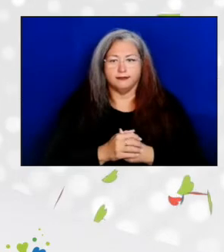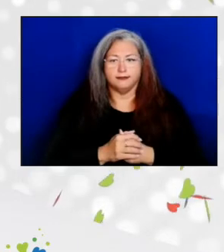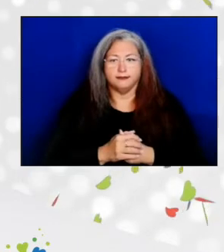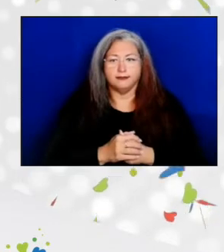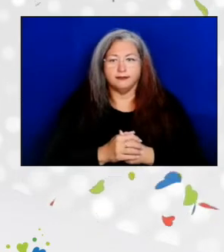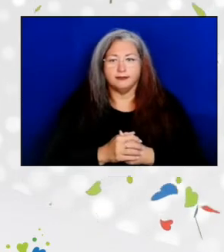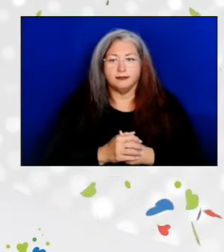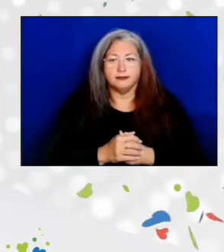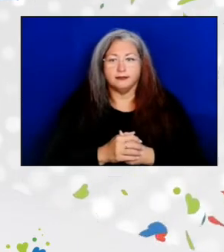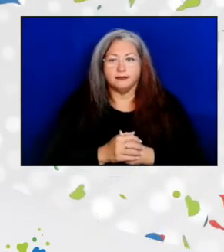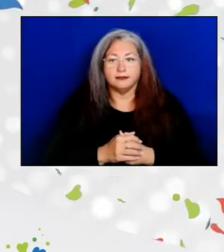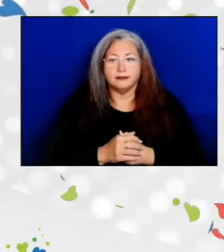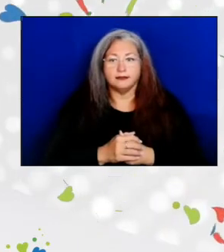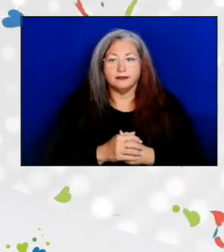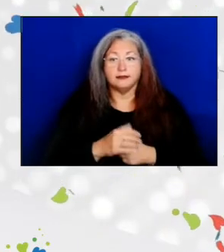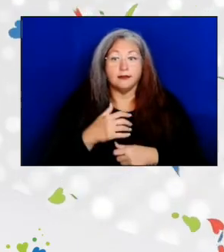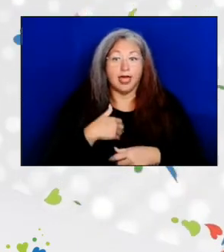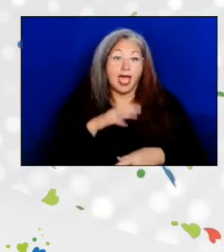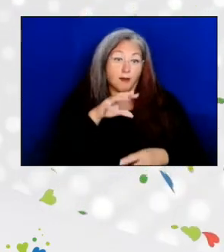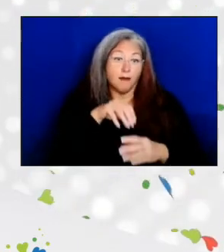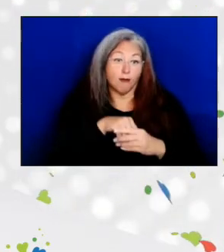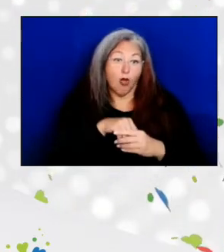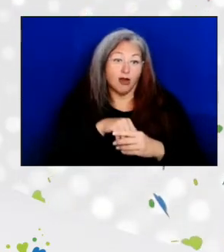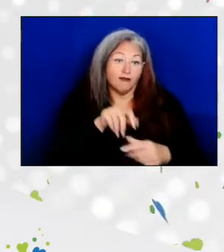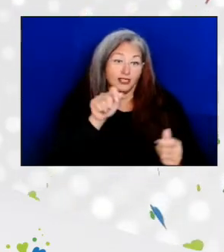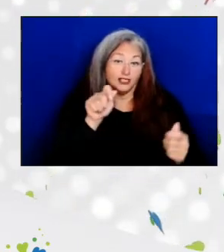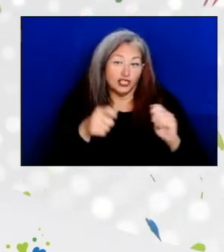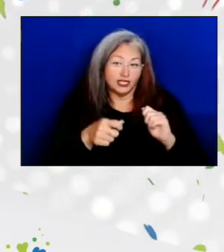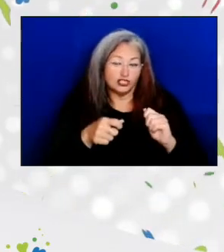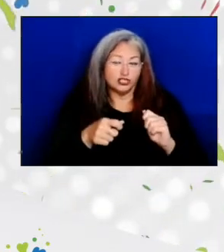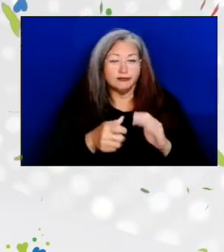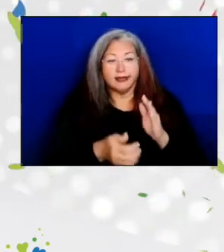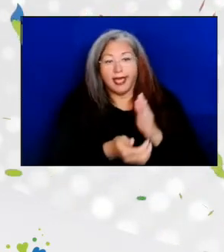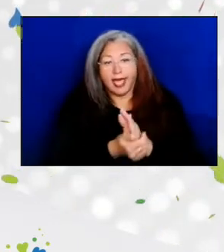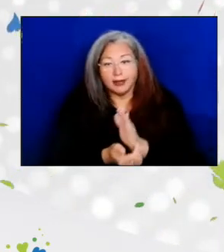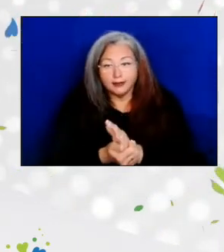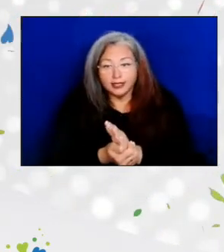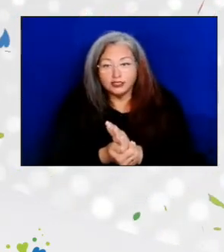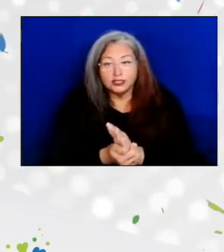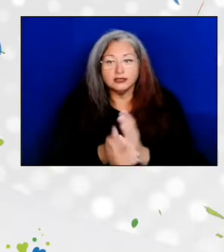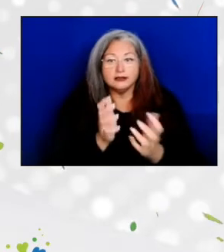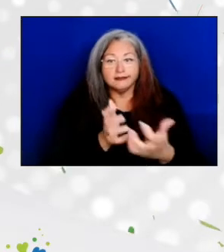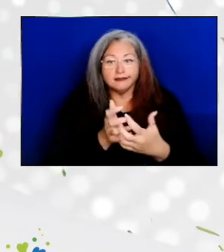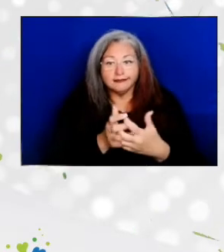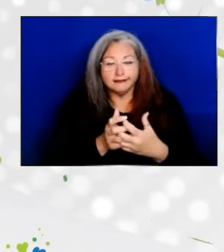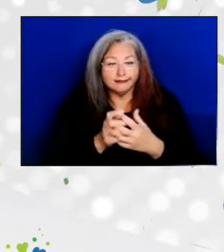And I've been part of these changes, adaptations, and innovations.